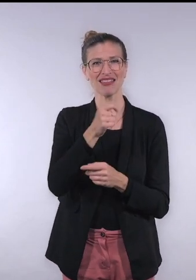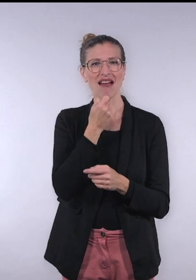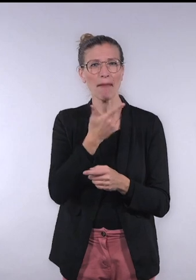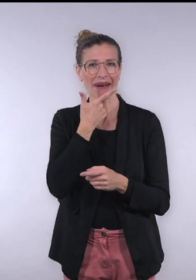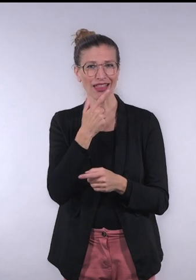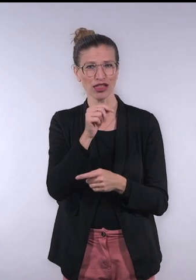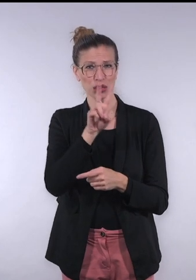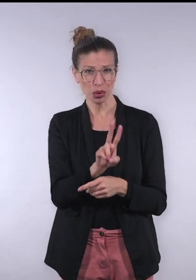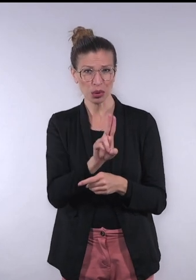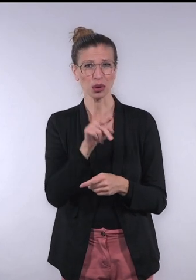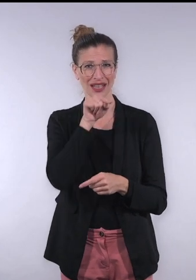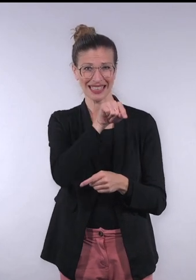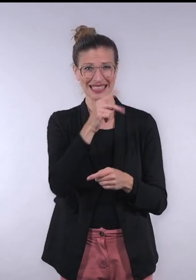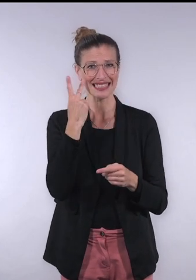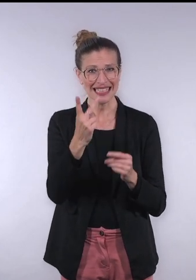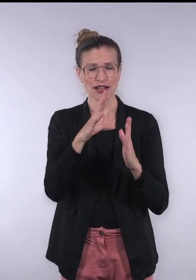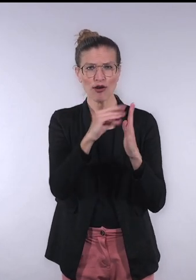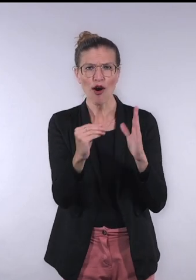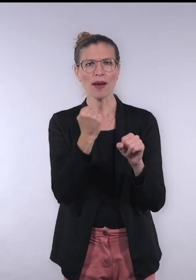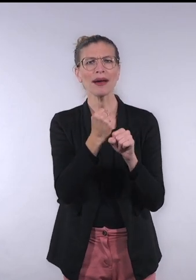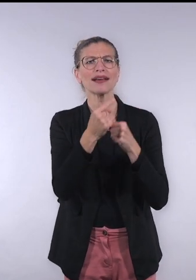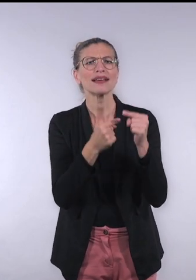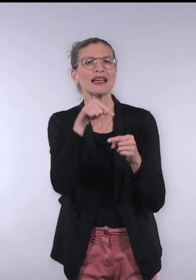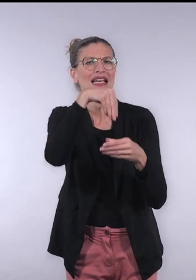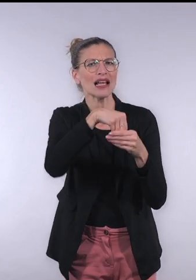with TU Dublin for the last eight years where we're co-designing accessible apps.